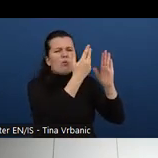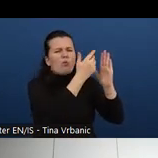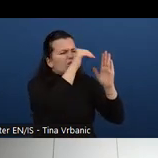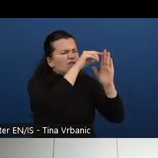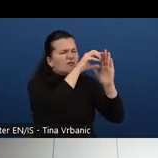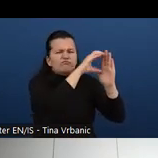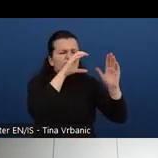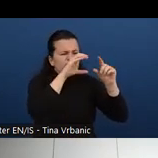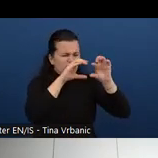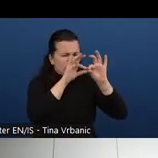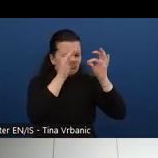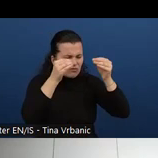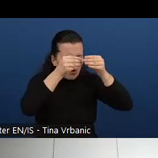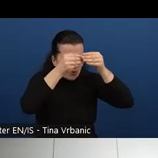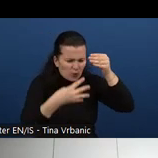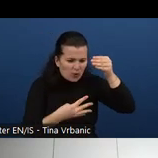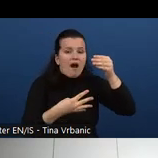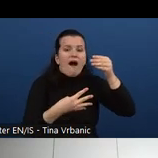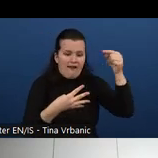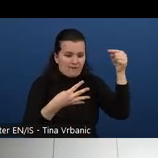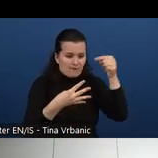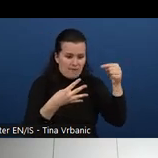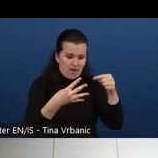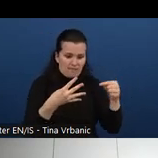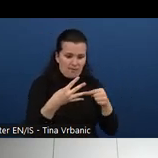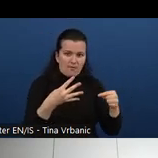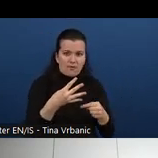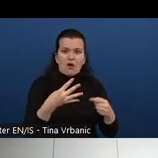completing a specific training or a course.